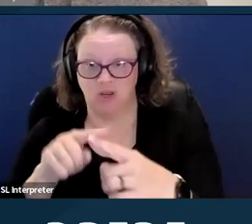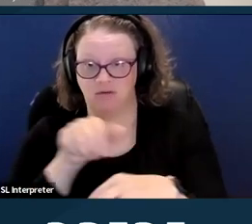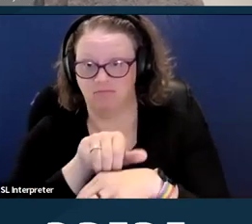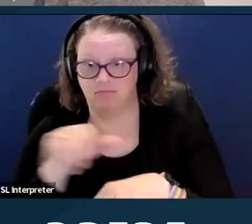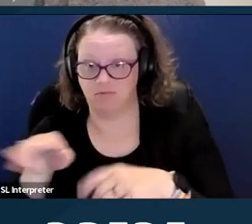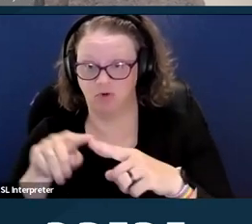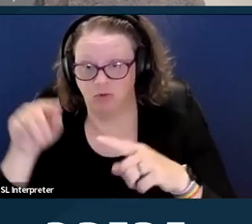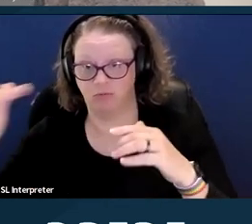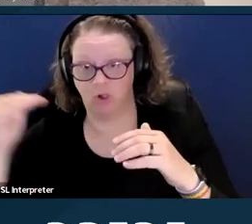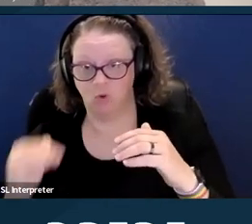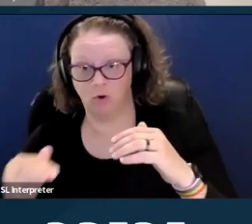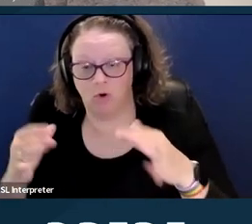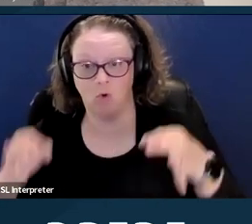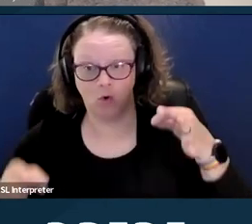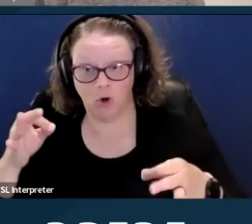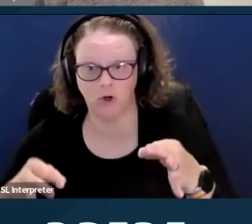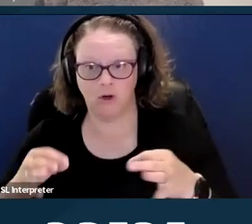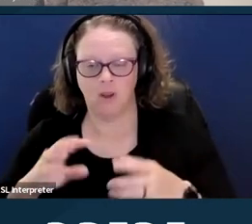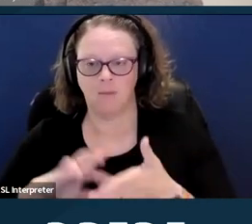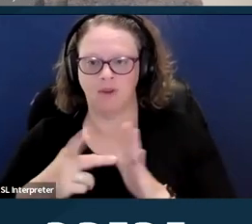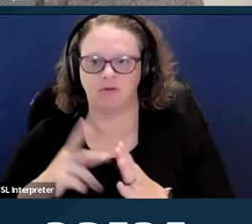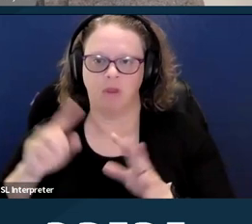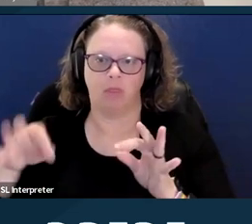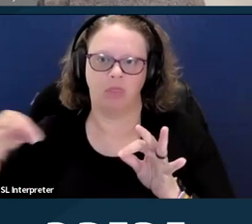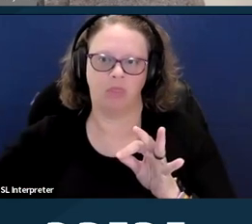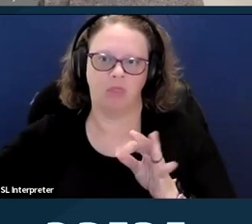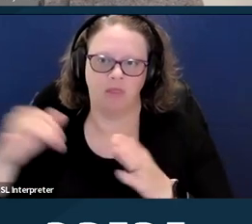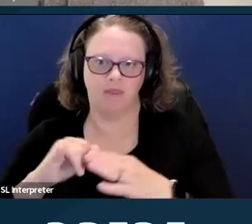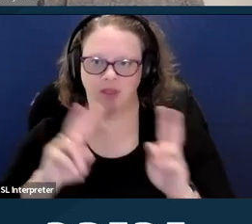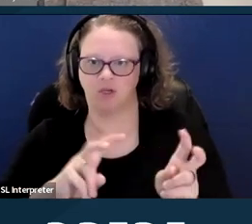and several of the conservative justices showed